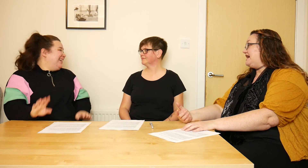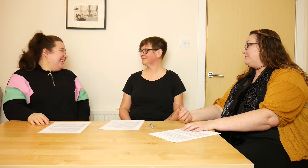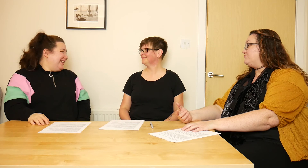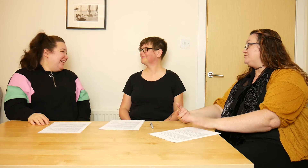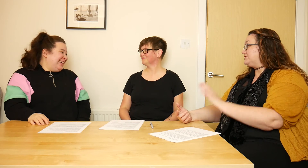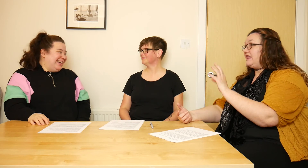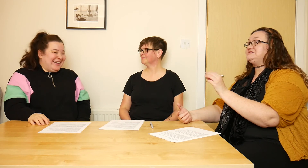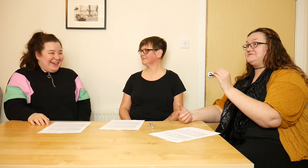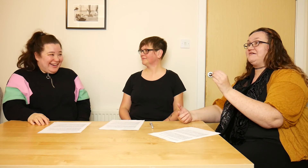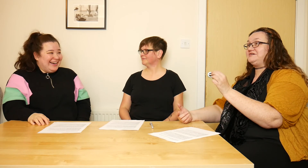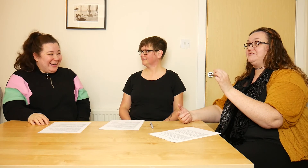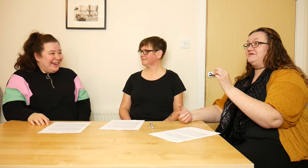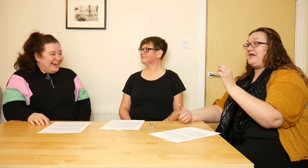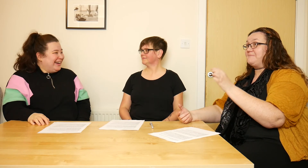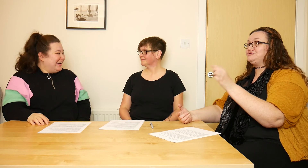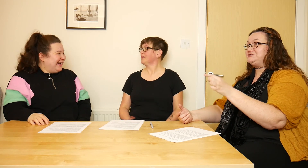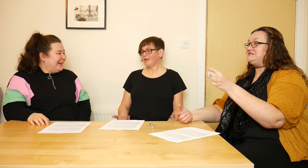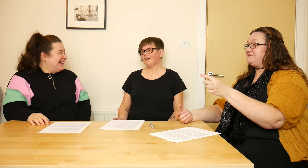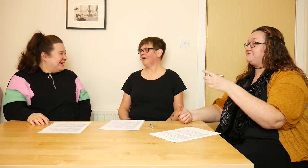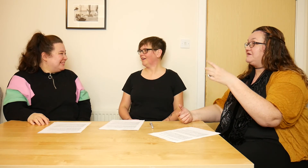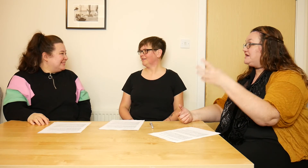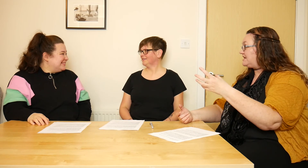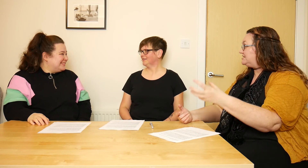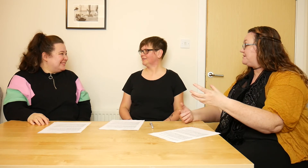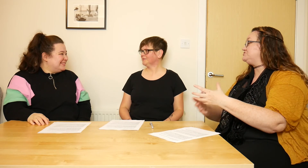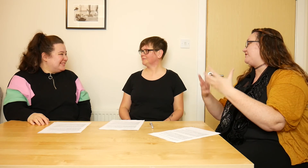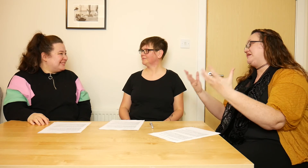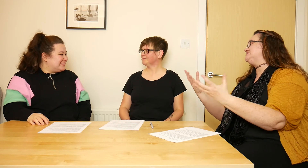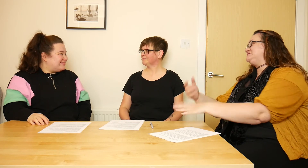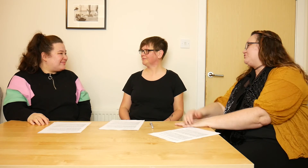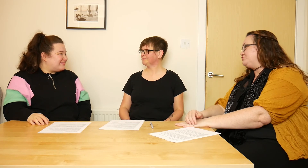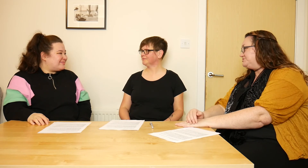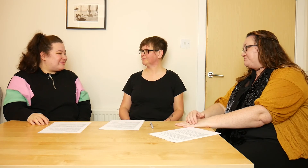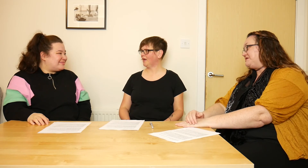would class themselves in the capital D deaf area, as well. I think it's just an ongoing debate.